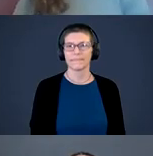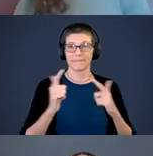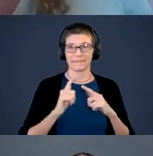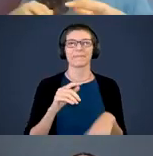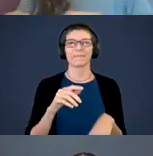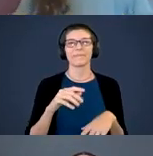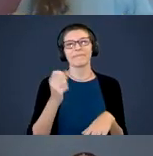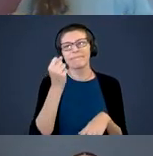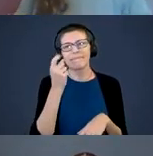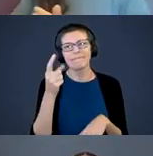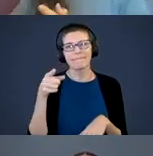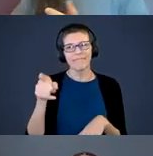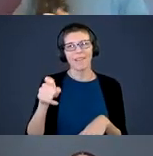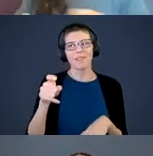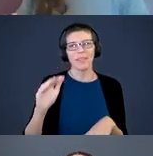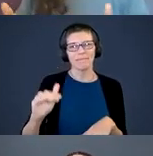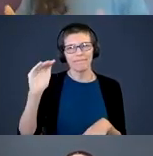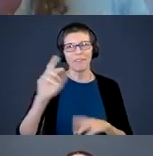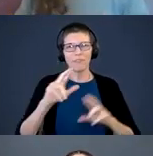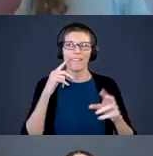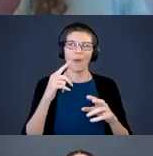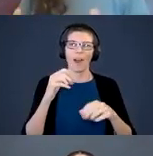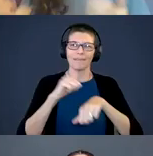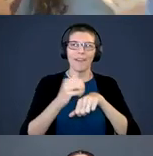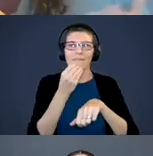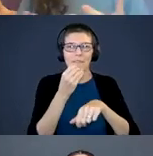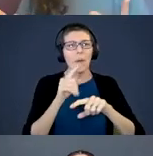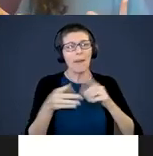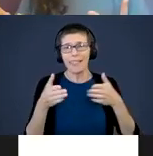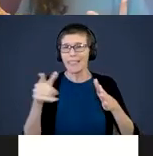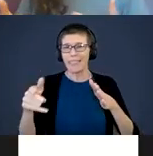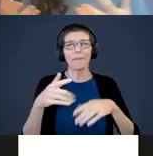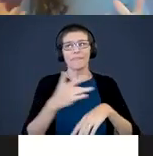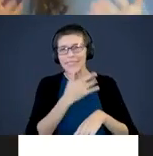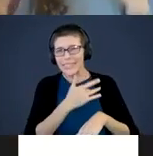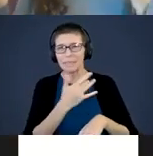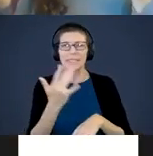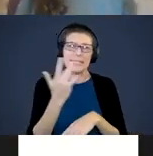Let them feel it, taste it, touch it, experience it. It's a great way to build the brain.